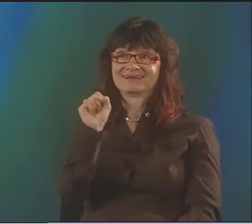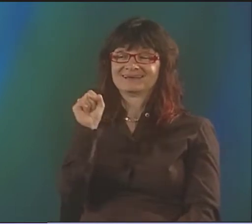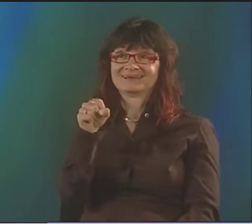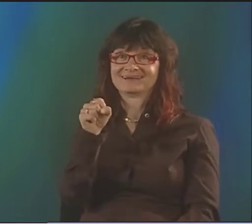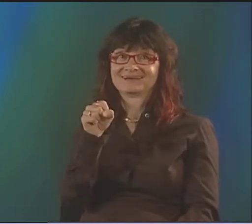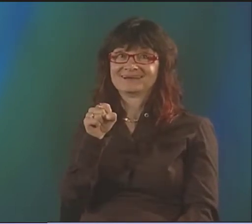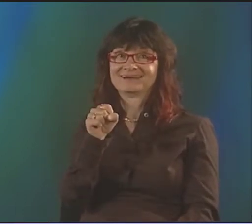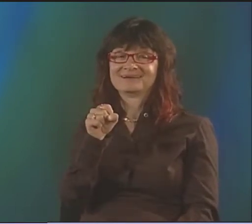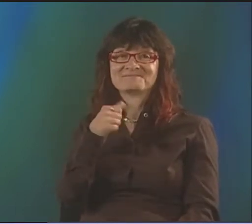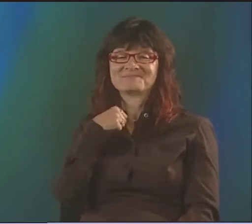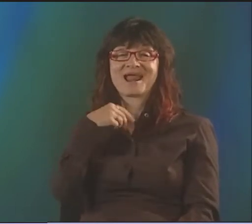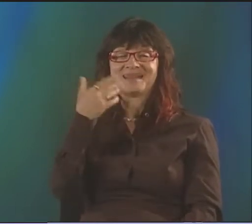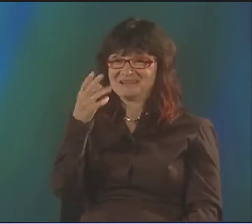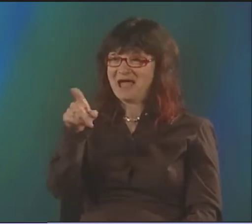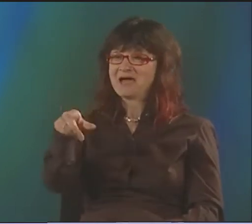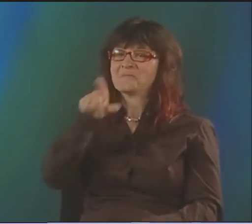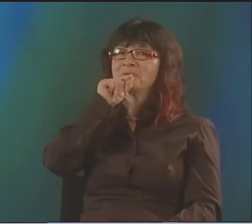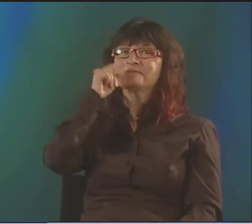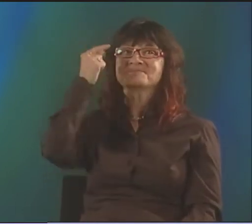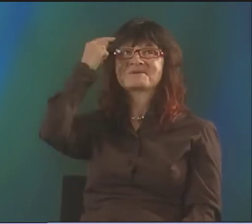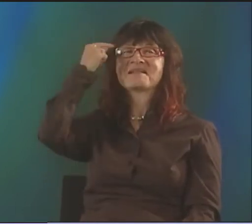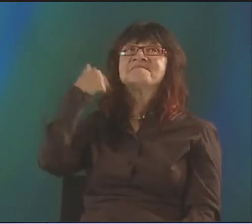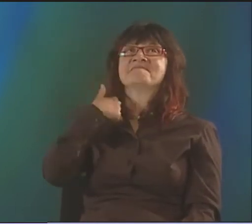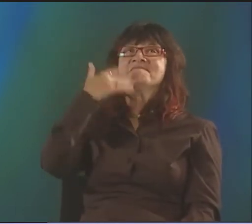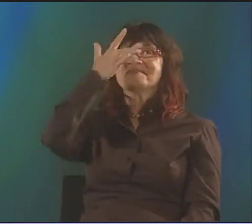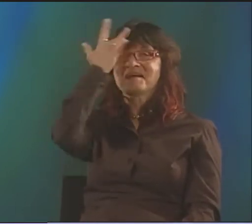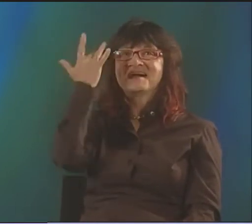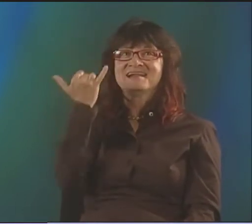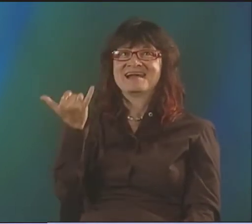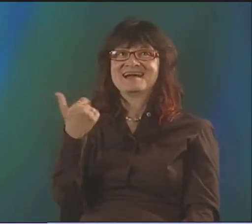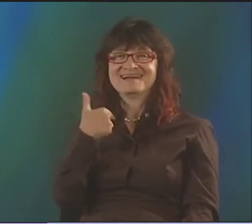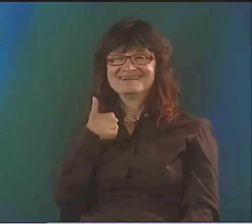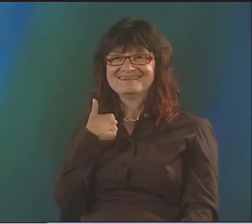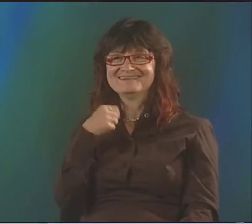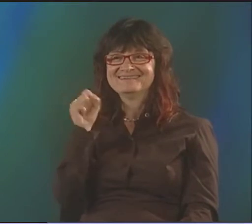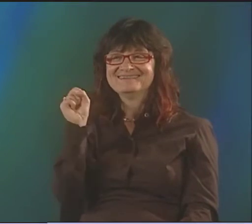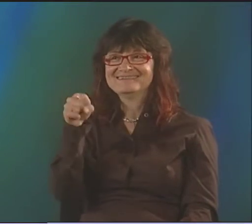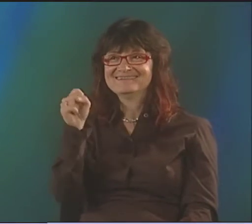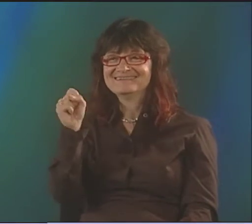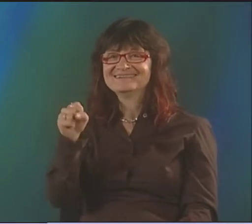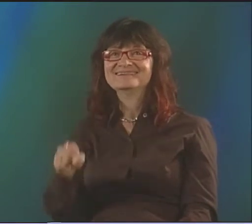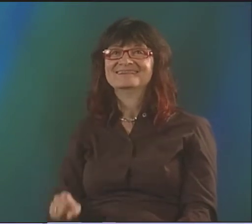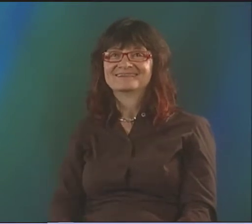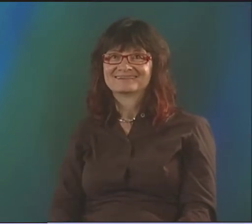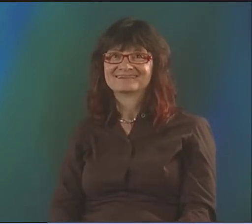OH, I REMEMBER NOW. YEAH, RIGHT. JIM WAS PART OF THAT. MM-HMM.